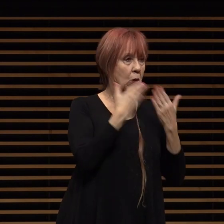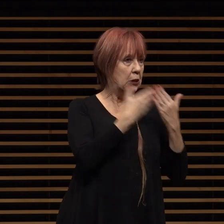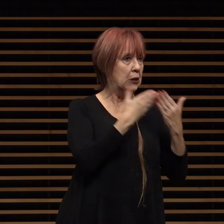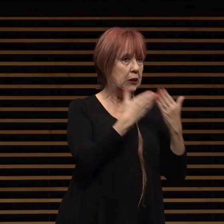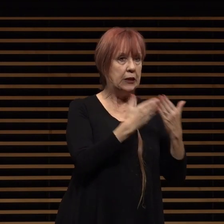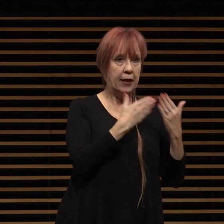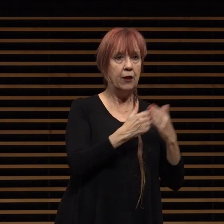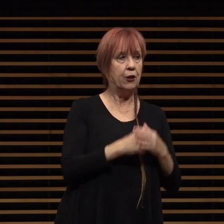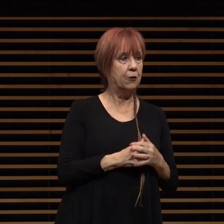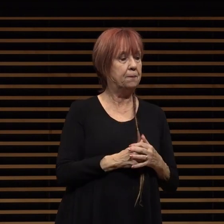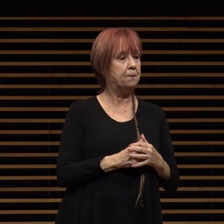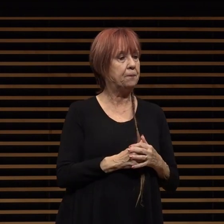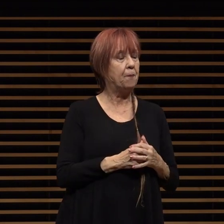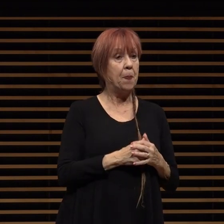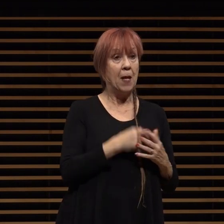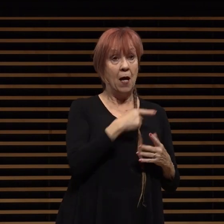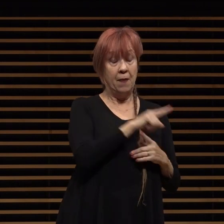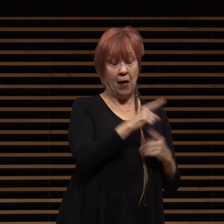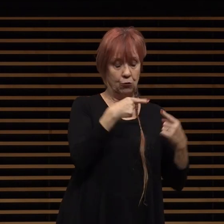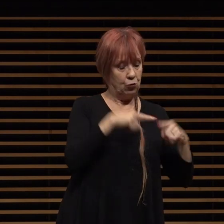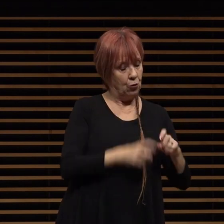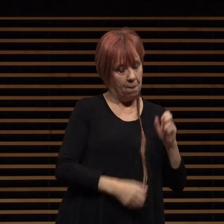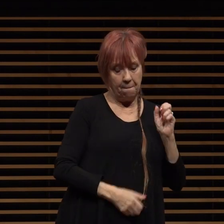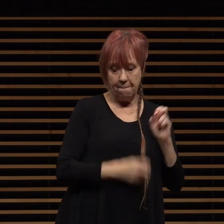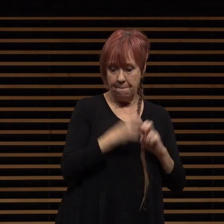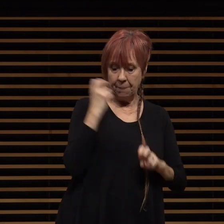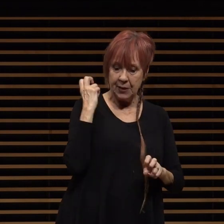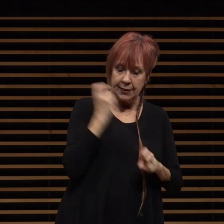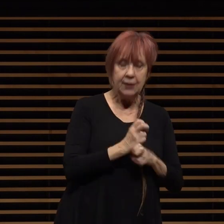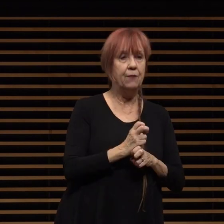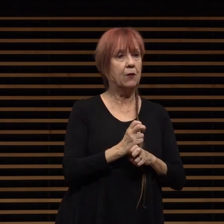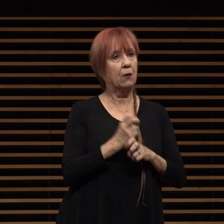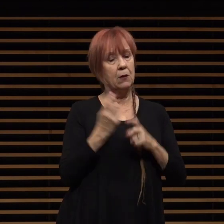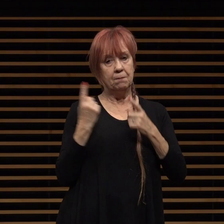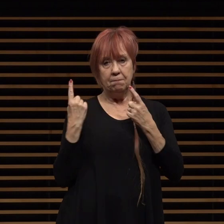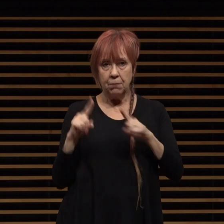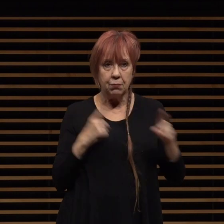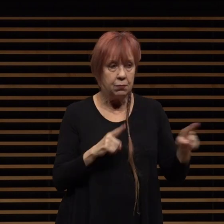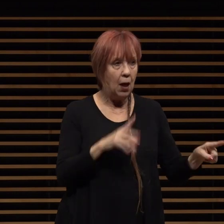departments who in the most difficult